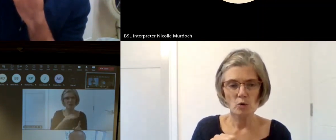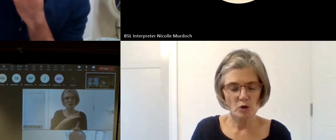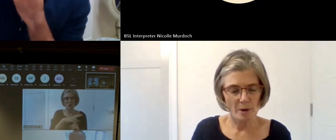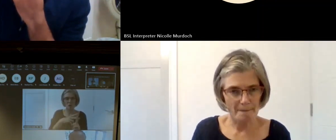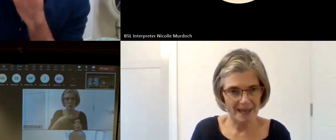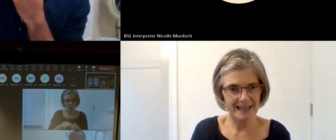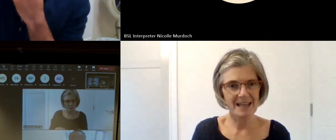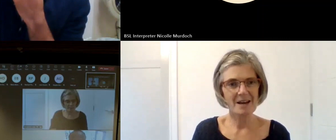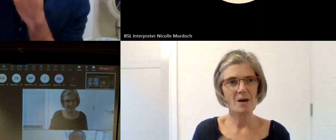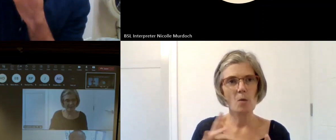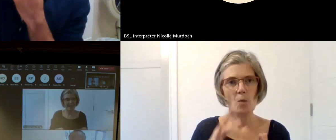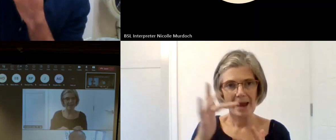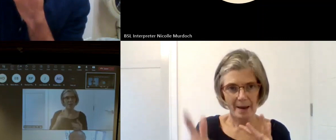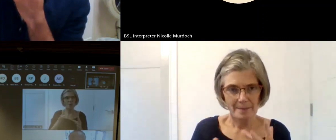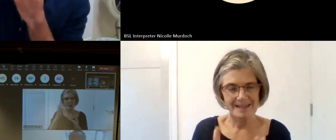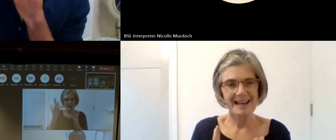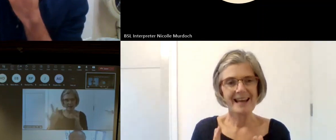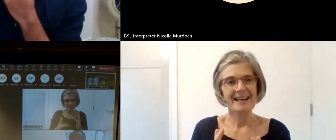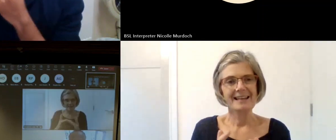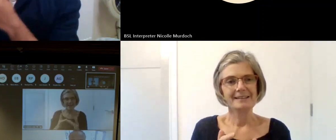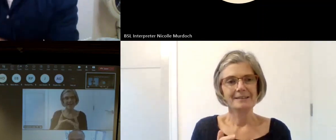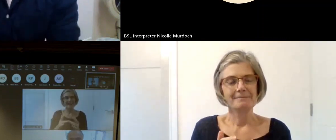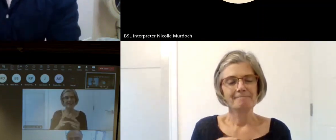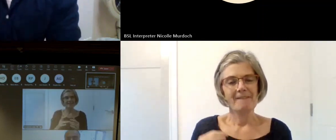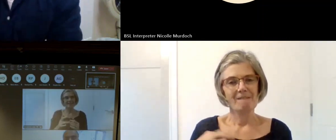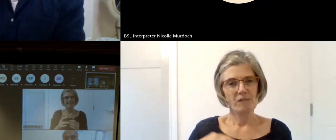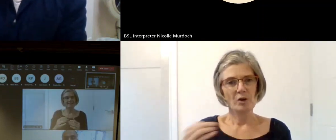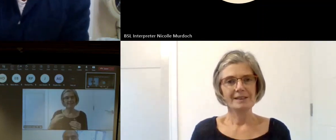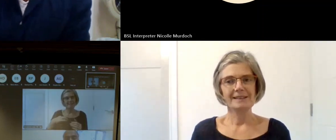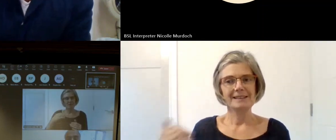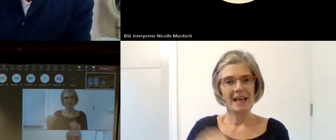and because of the work that our volunteers do and that stuff is really crucial like and our